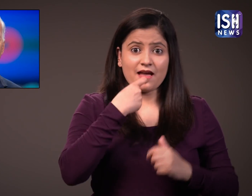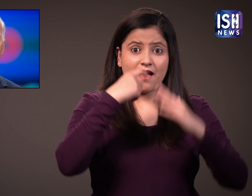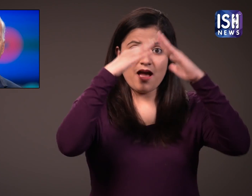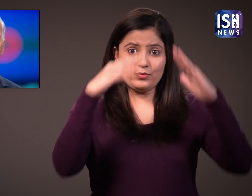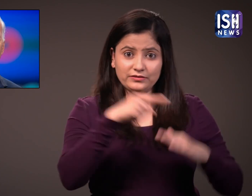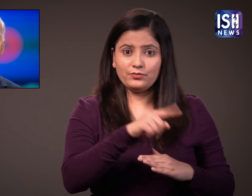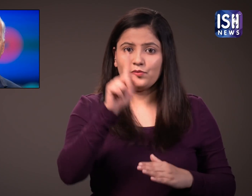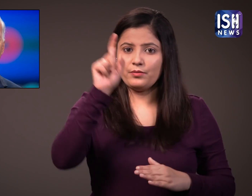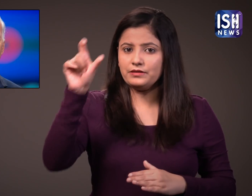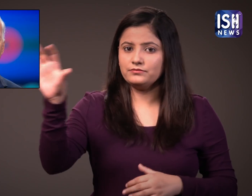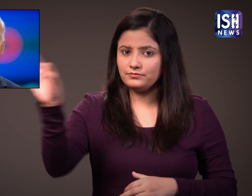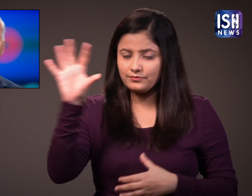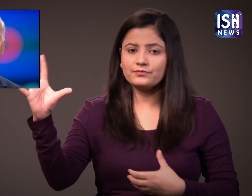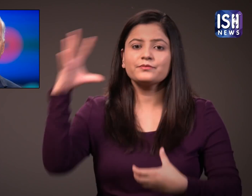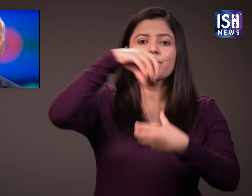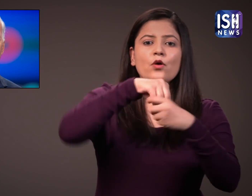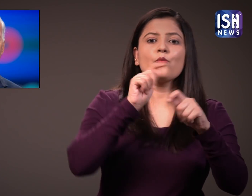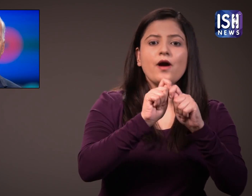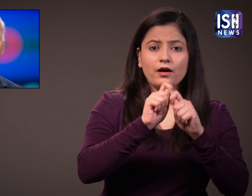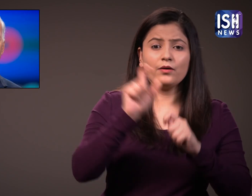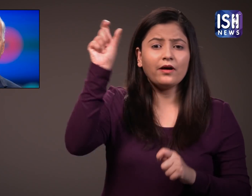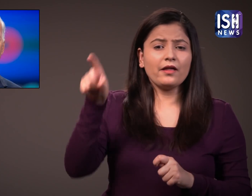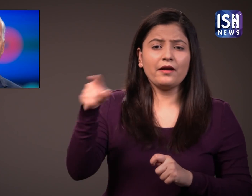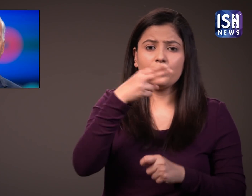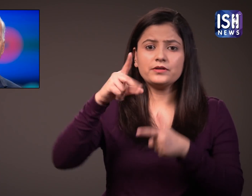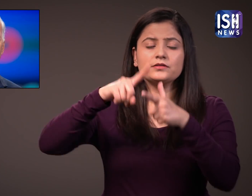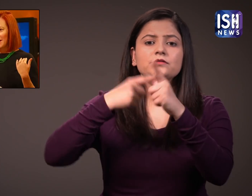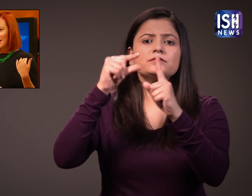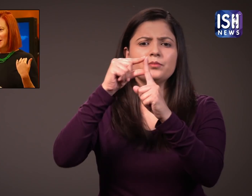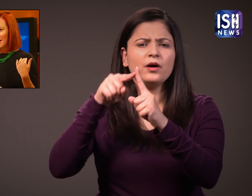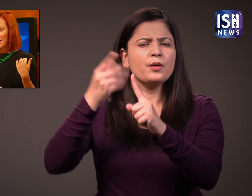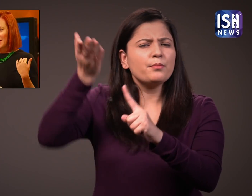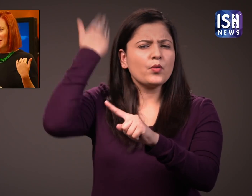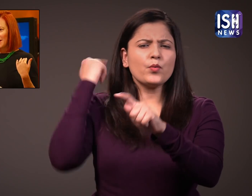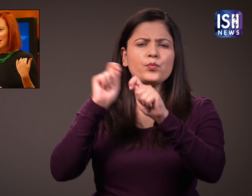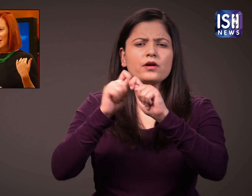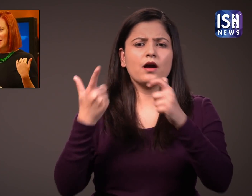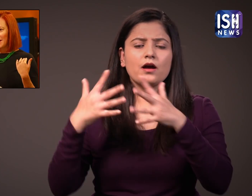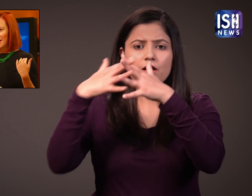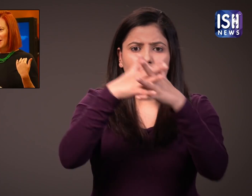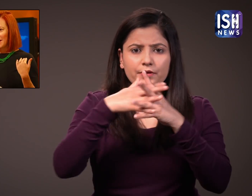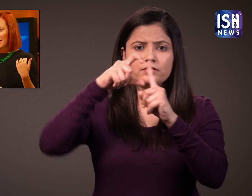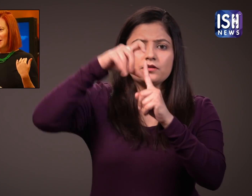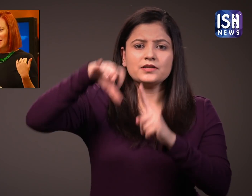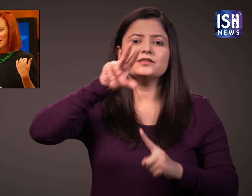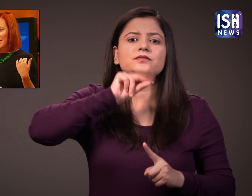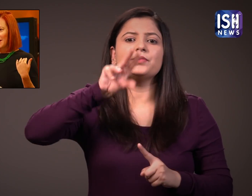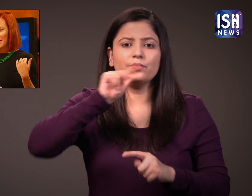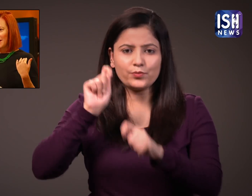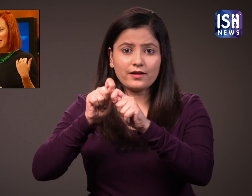Biden named former State Department spokesperson Jen Psaki